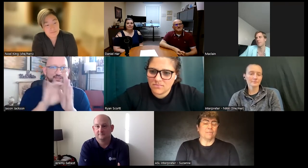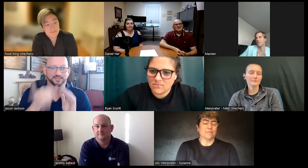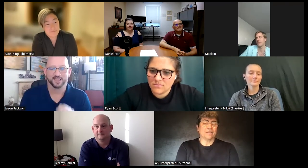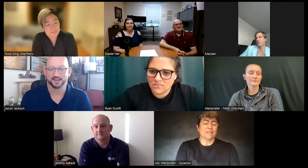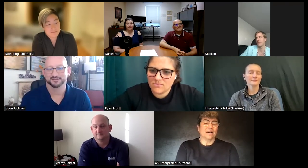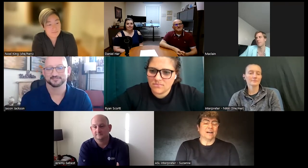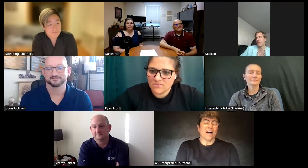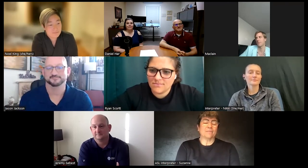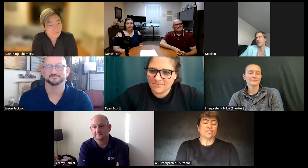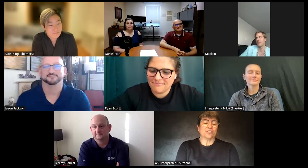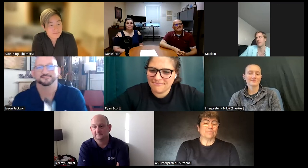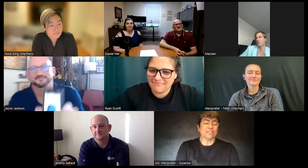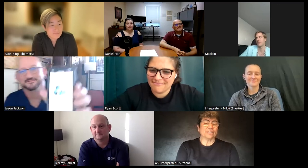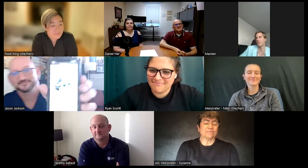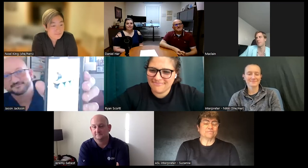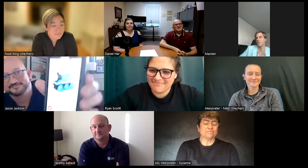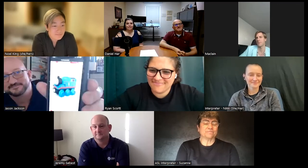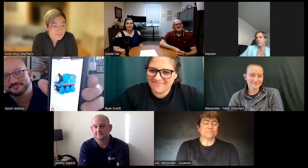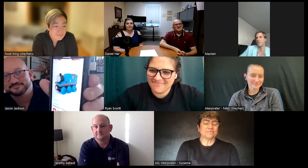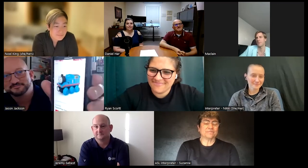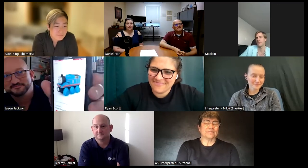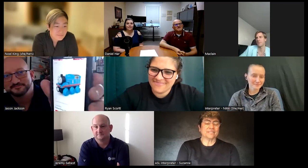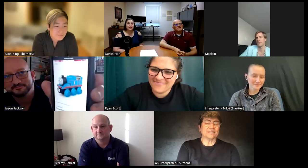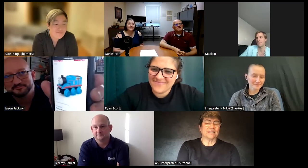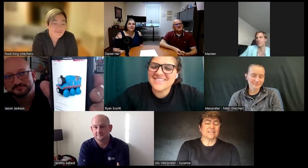mom I'm going to show you a picture